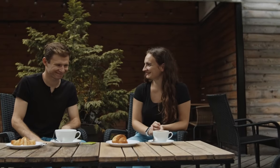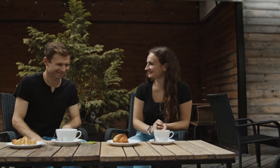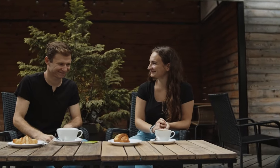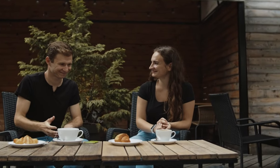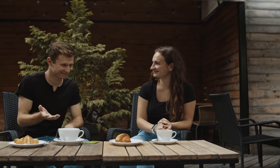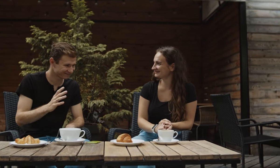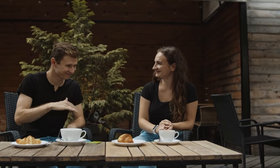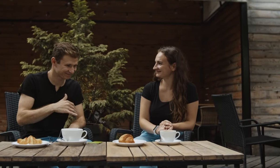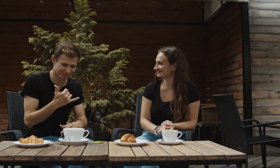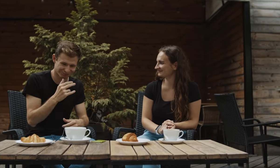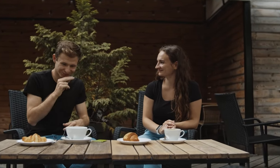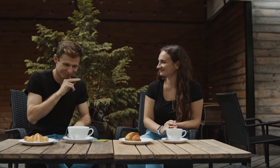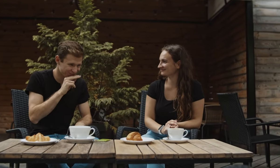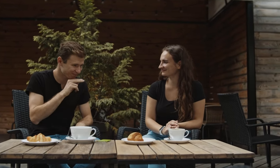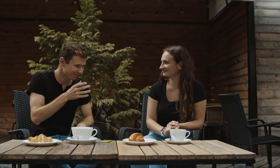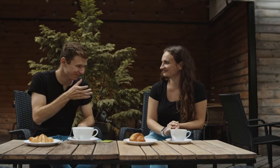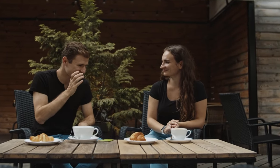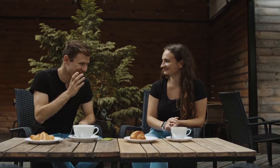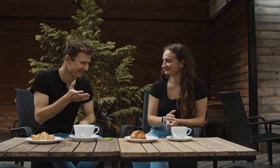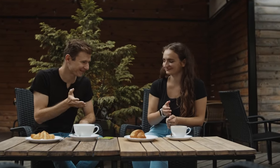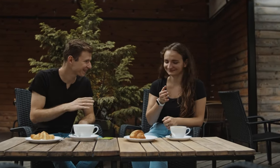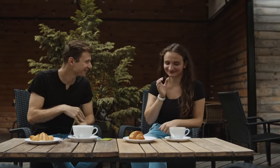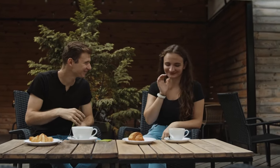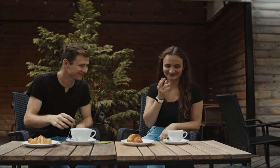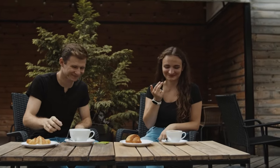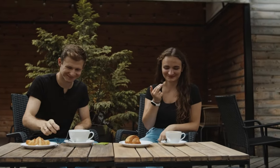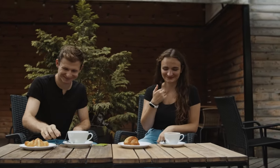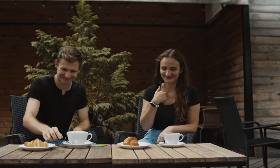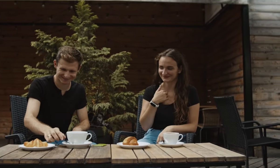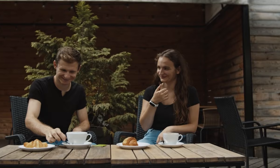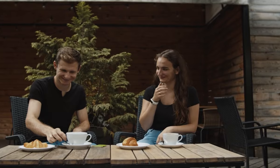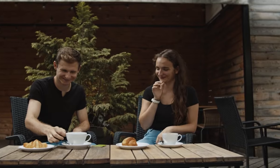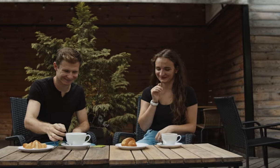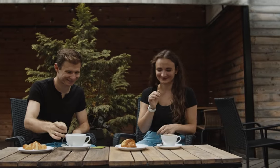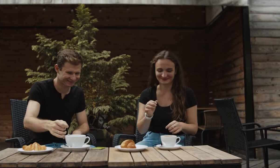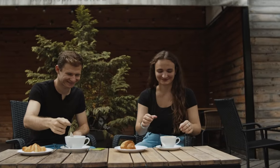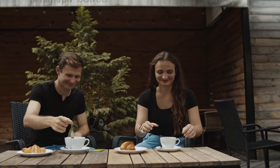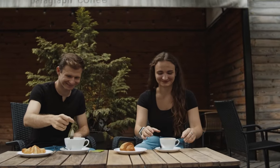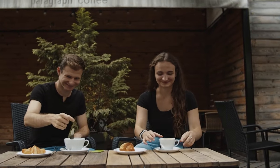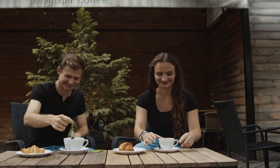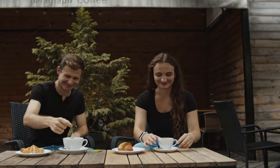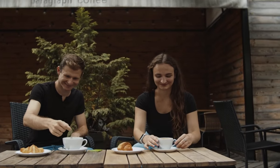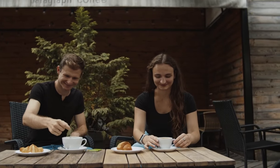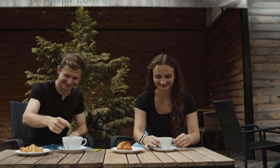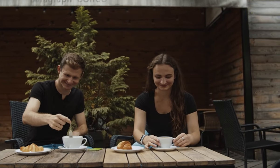deaf community. He is also famed for inaugurating the celebration of the "Deaf-Mute Banquets" in